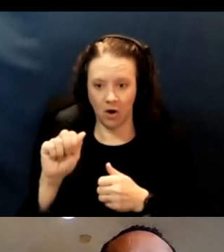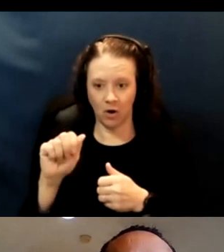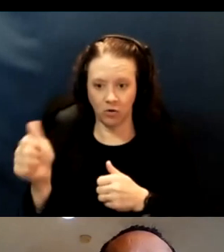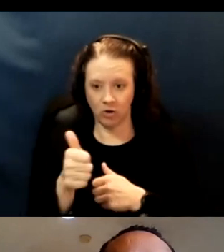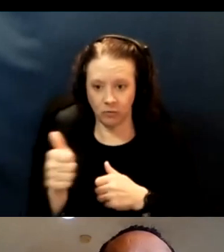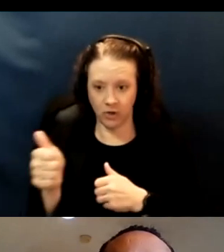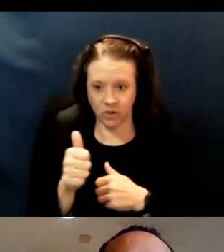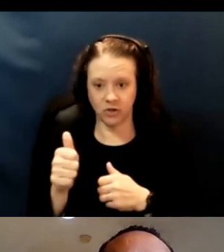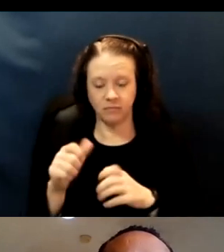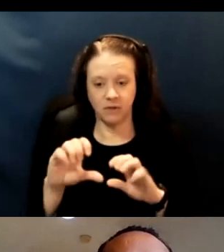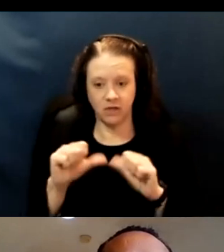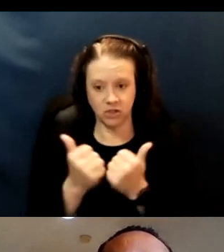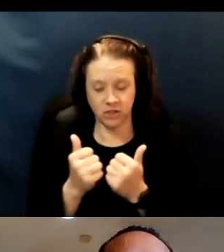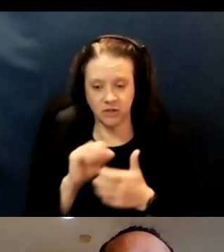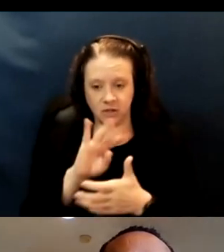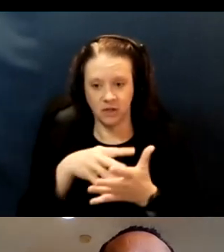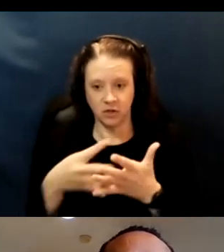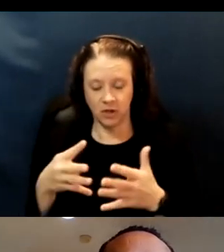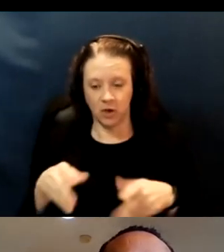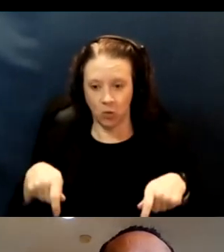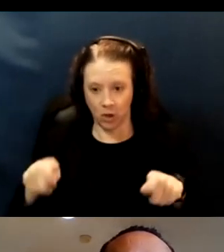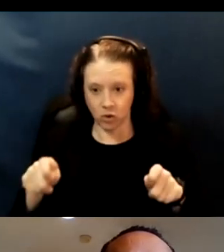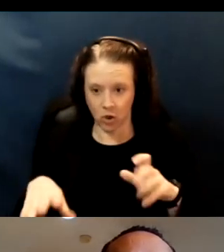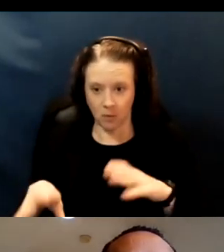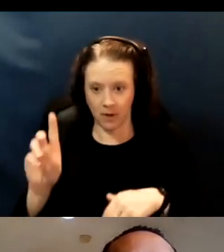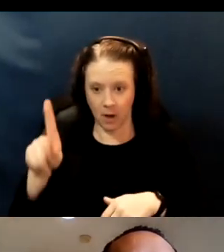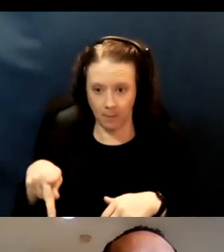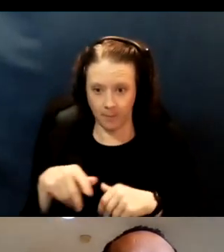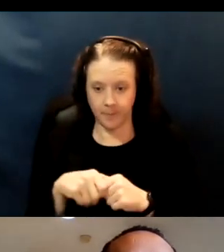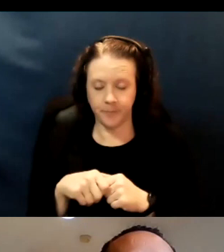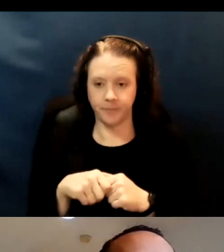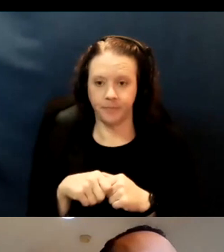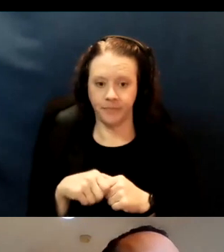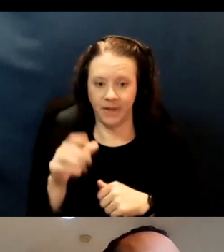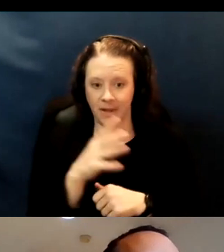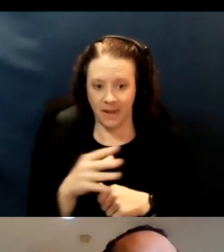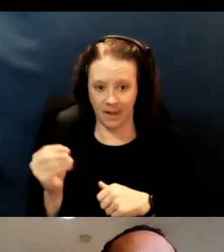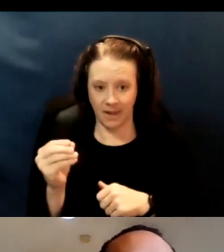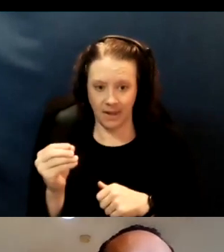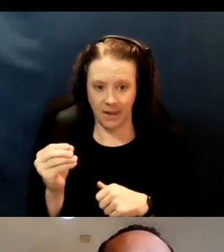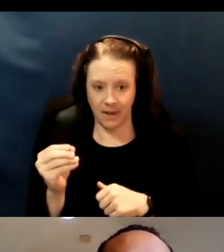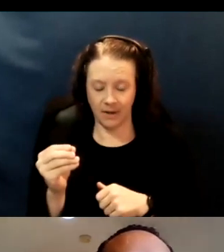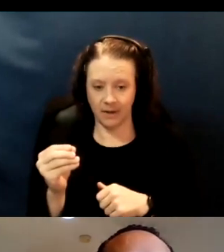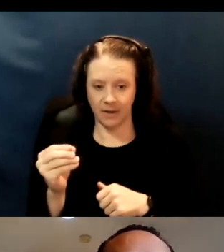around scheduling wheelchair pickup. And we launched